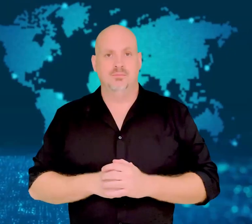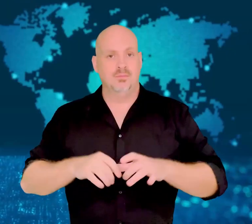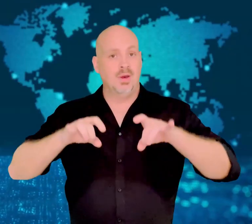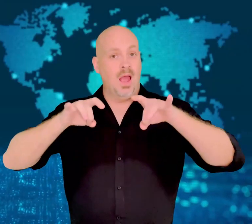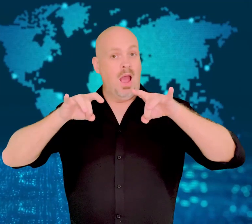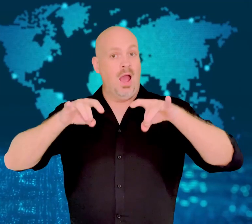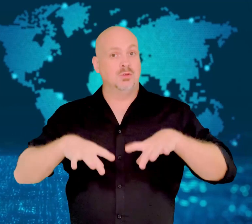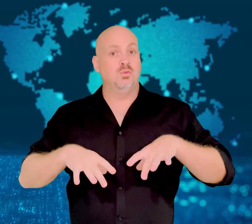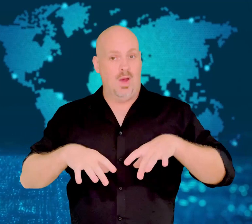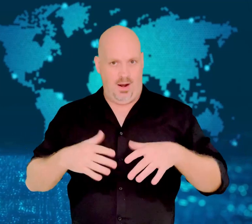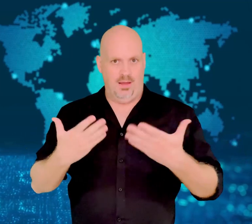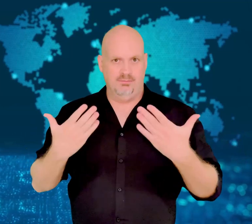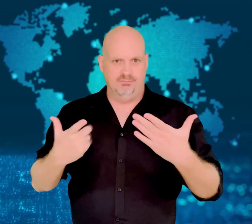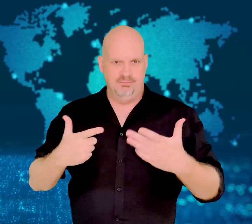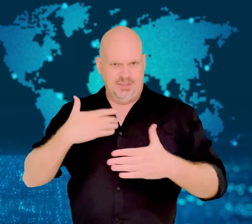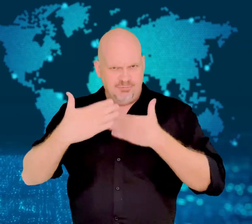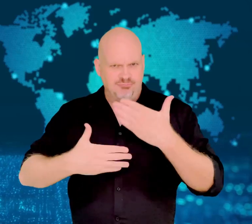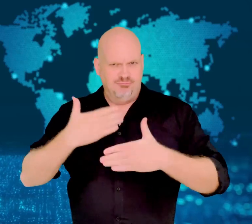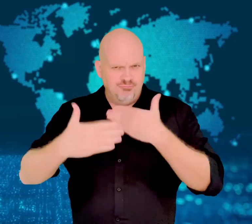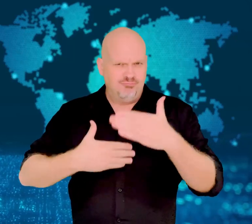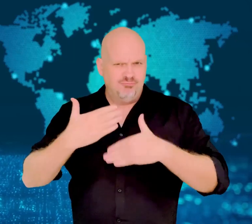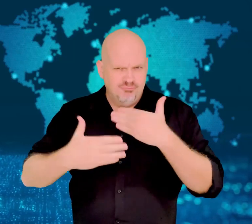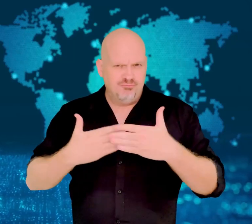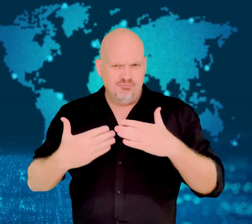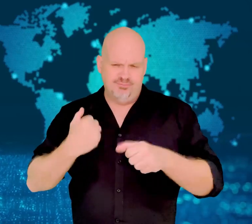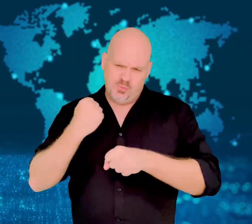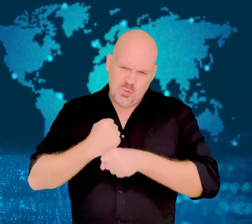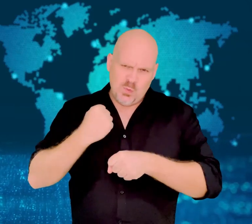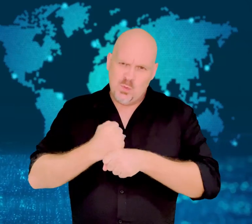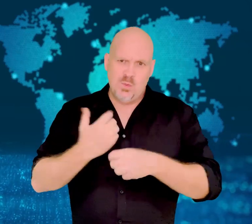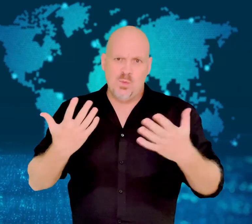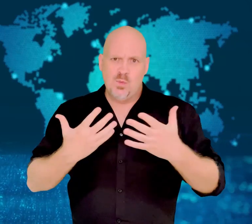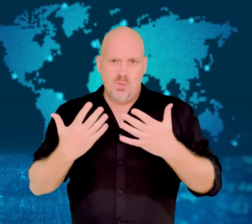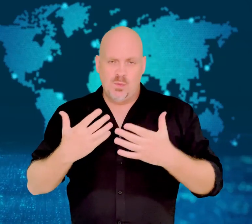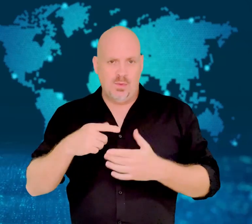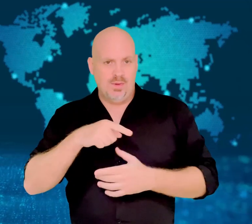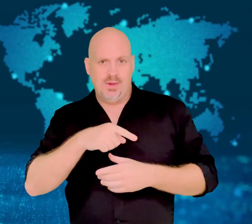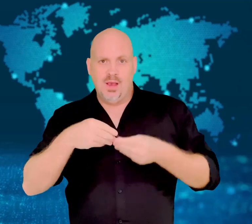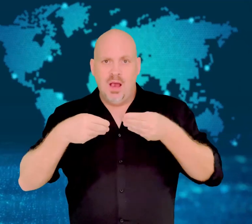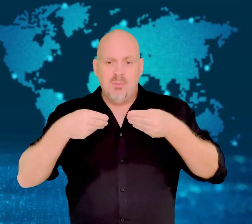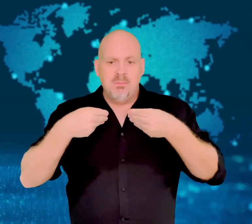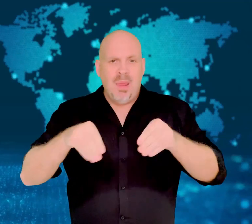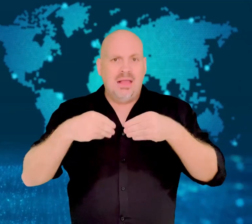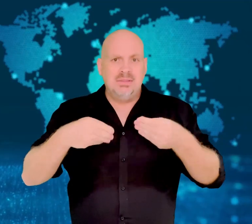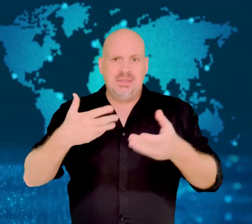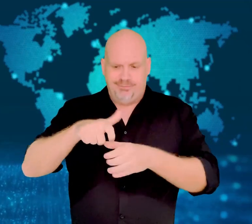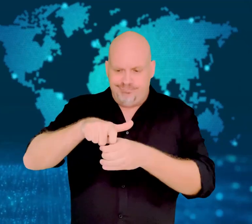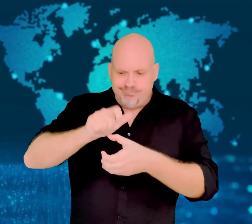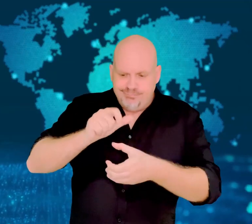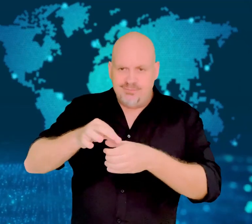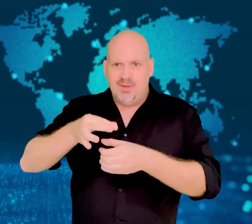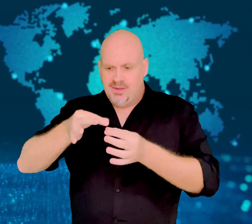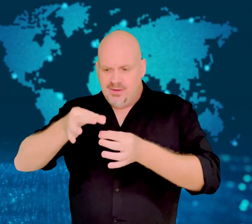[GAVIN]: Australia is working to transform its dependence on